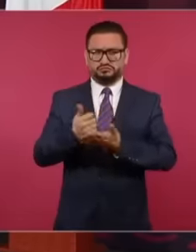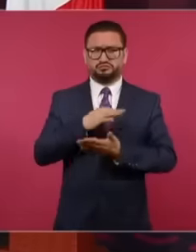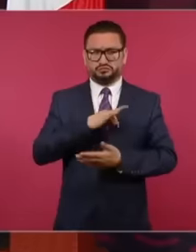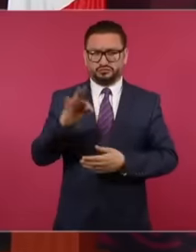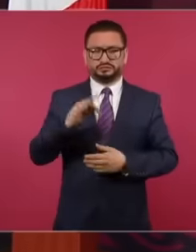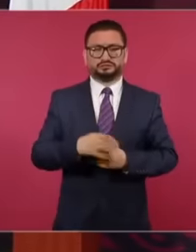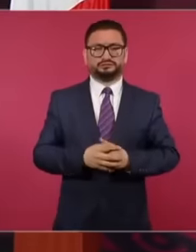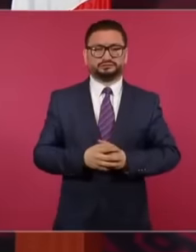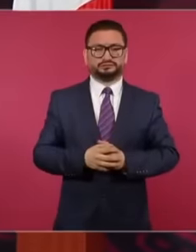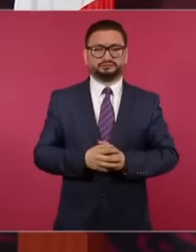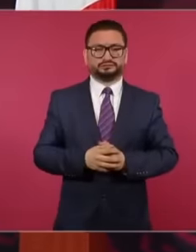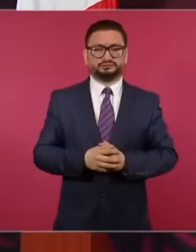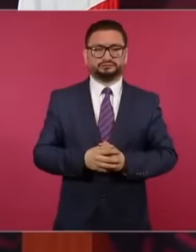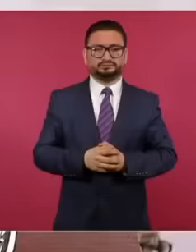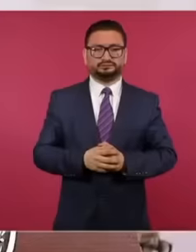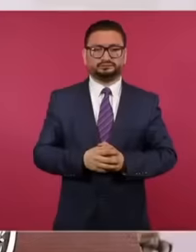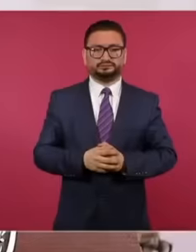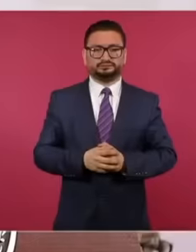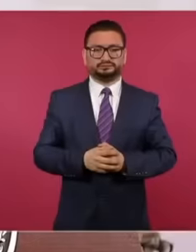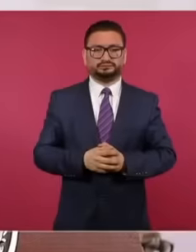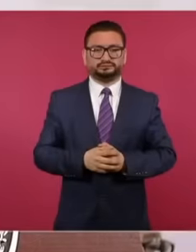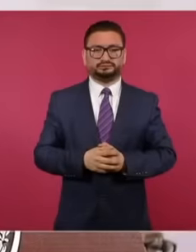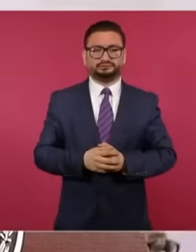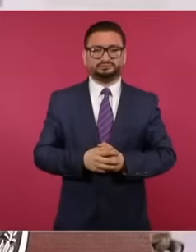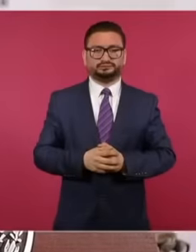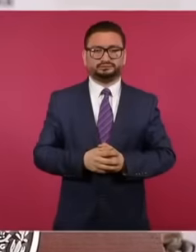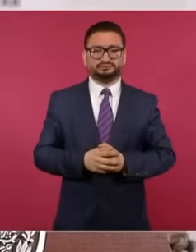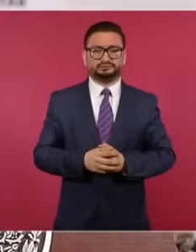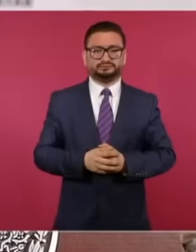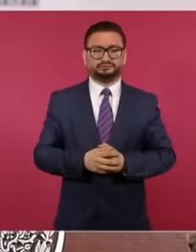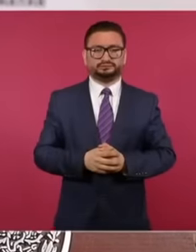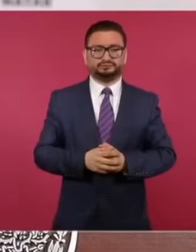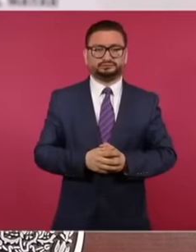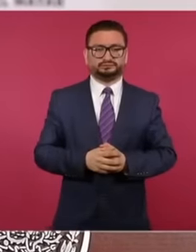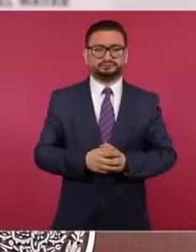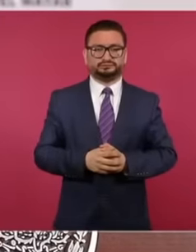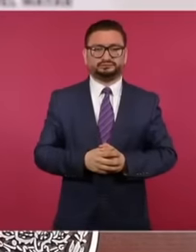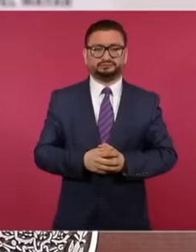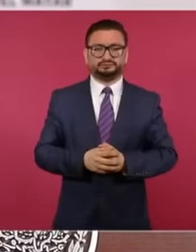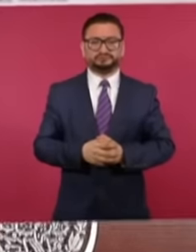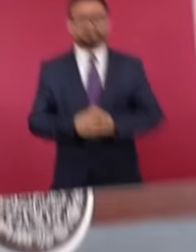At the press conference of President López Obrador, they show the help requested by